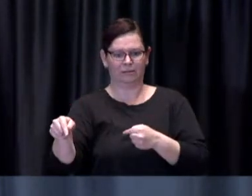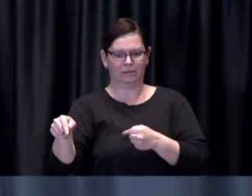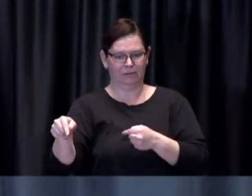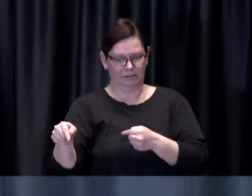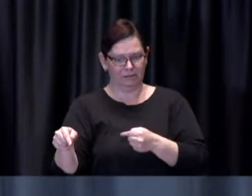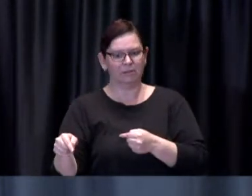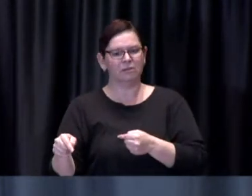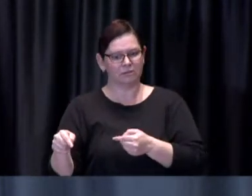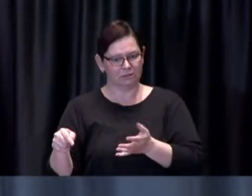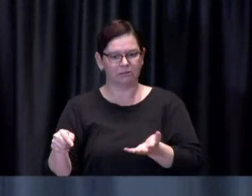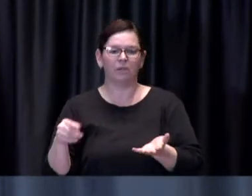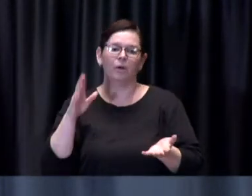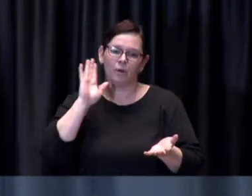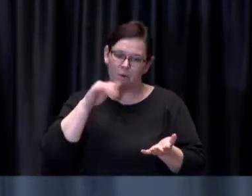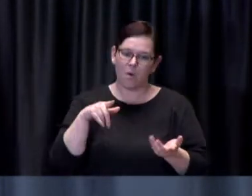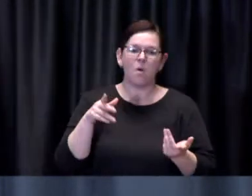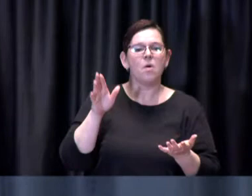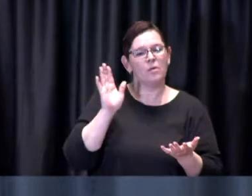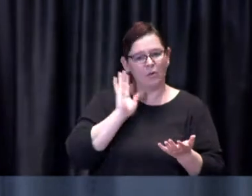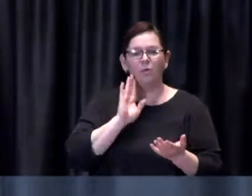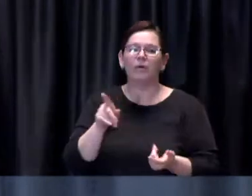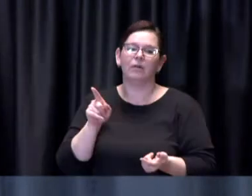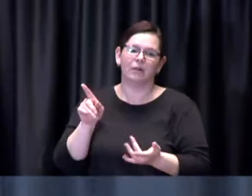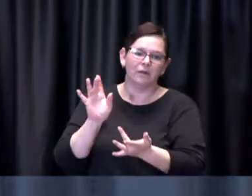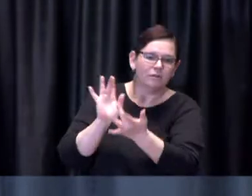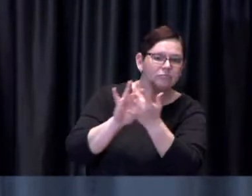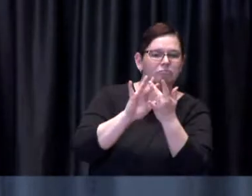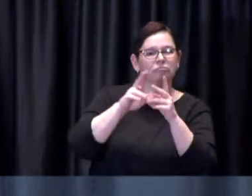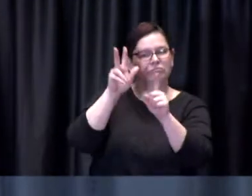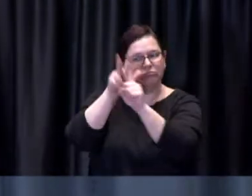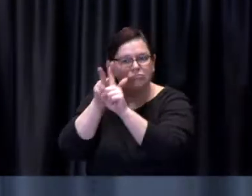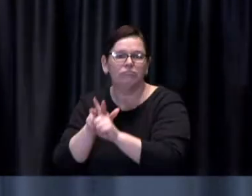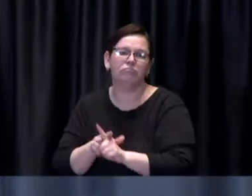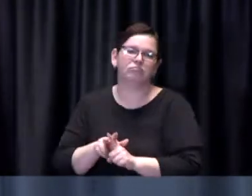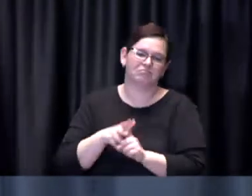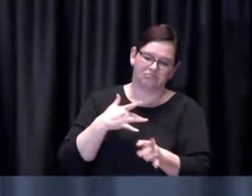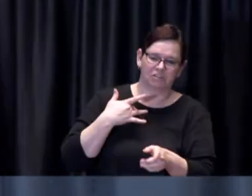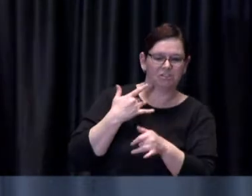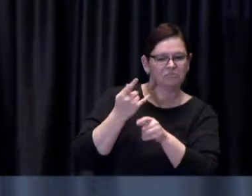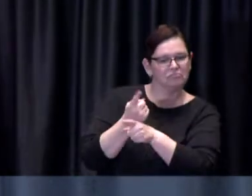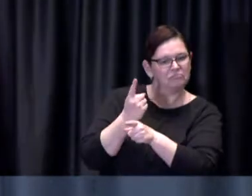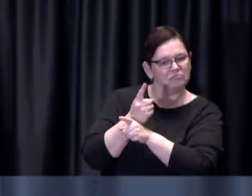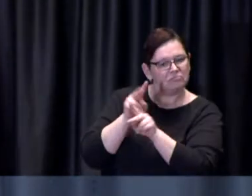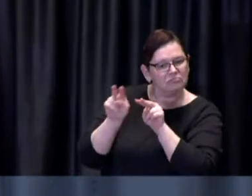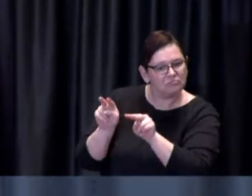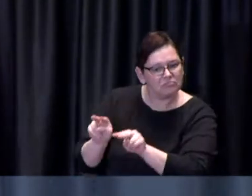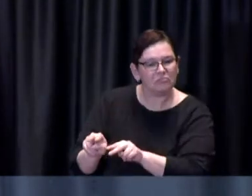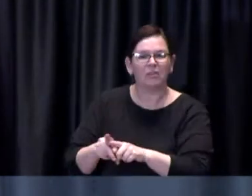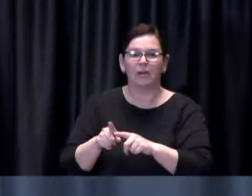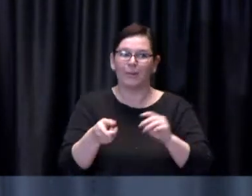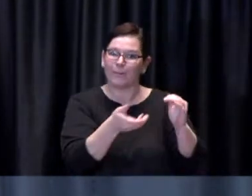This of course, is in addition to the appointments booked in healthcare partner-operated clinics and pharmacies.